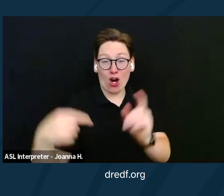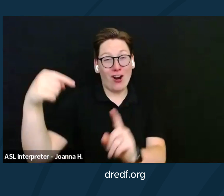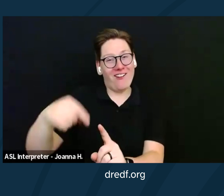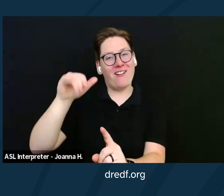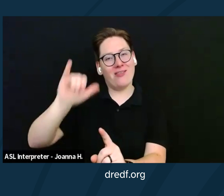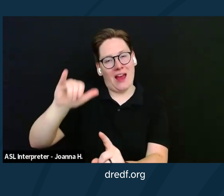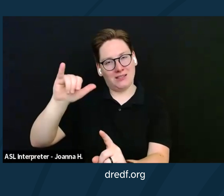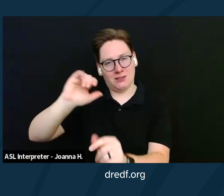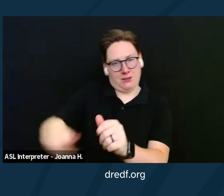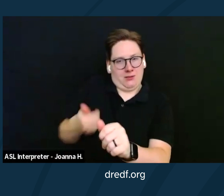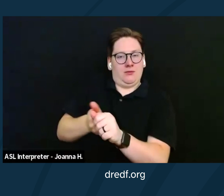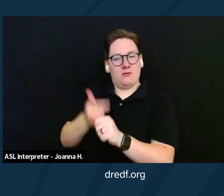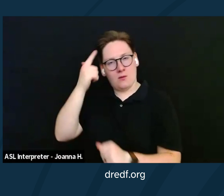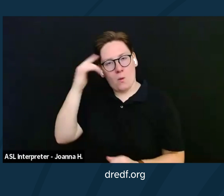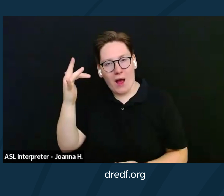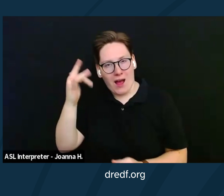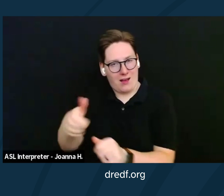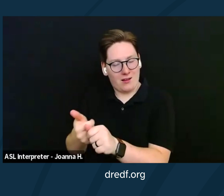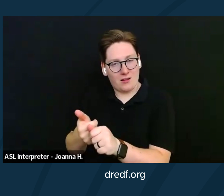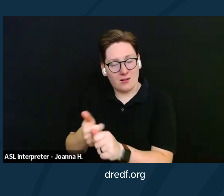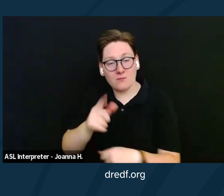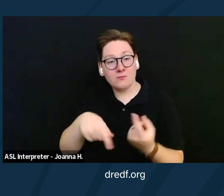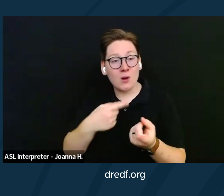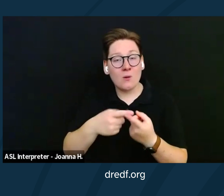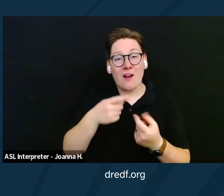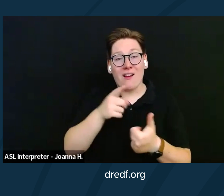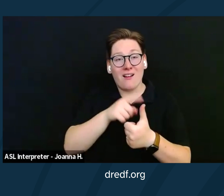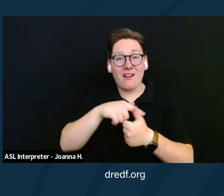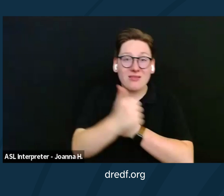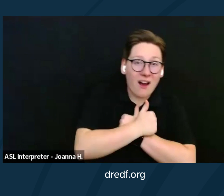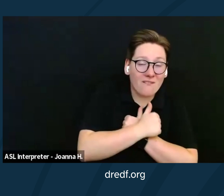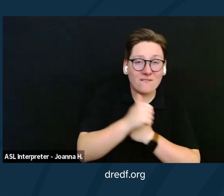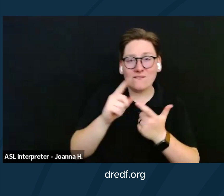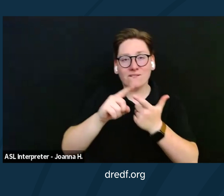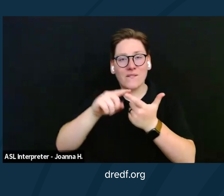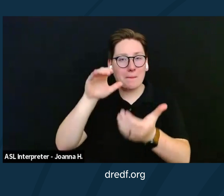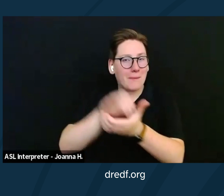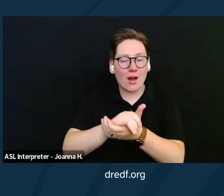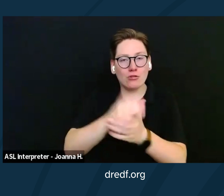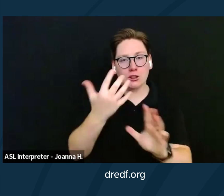When you leave love and marriage out of the conversation of community,